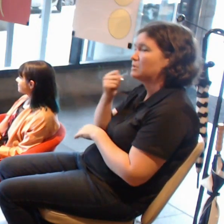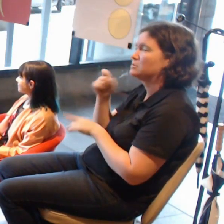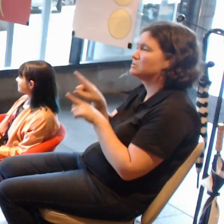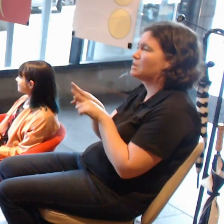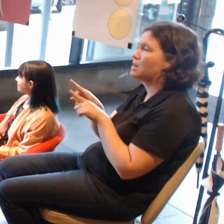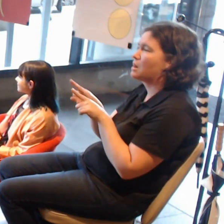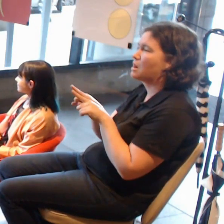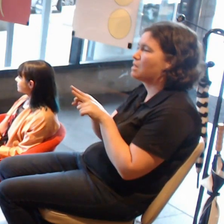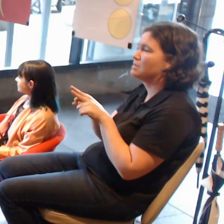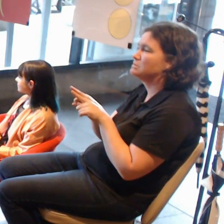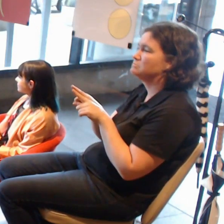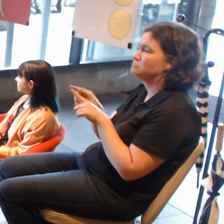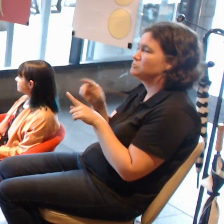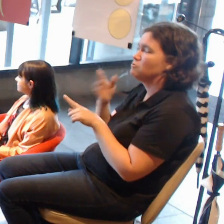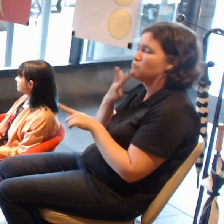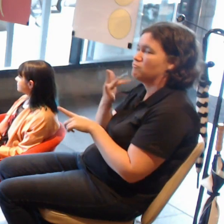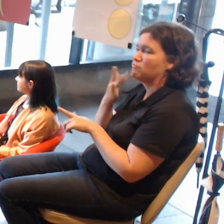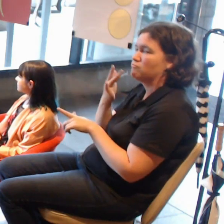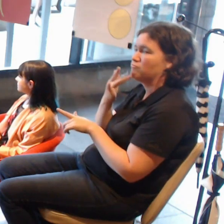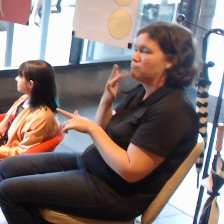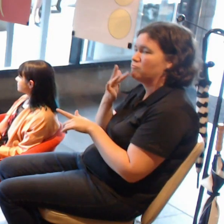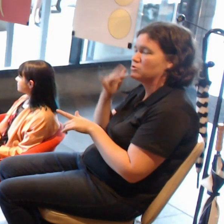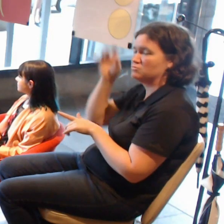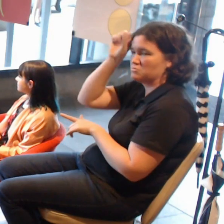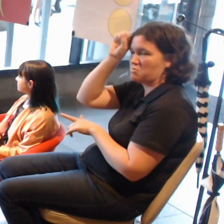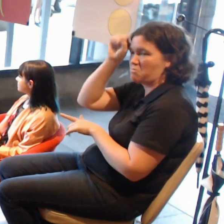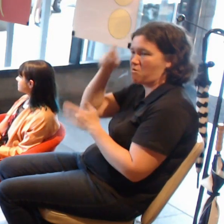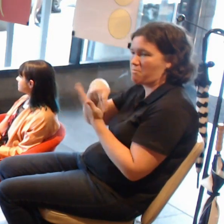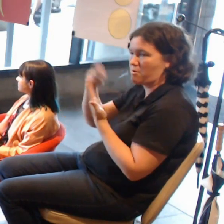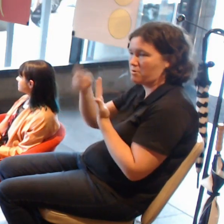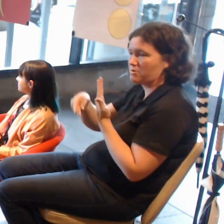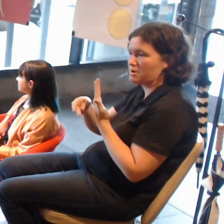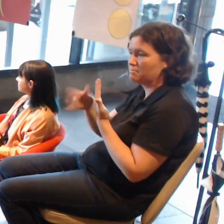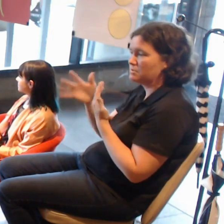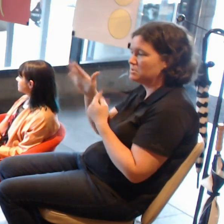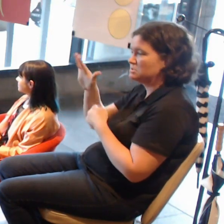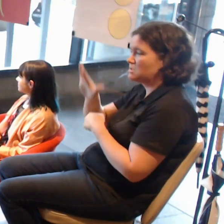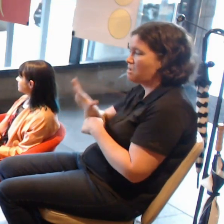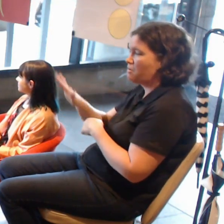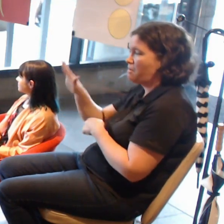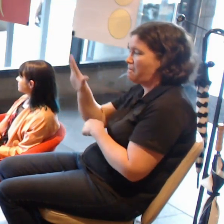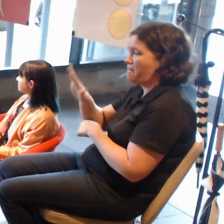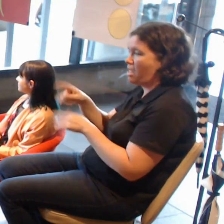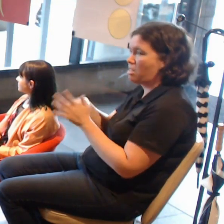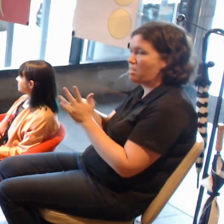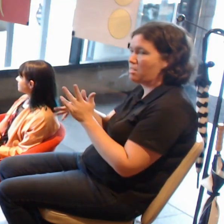which is tombstones, that might have augmented reality poems, flowers, whatever. People could use GPS tracking to put it up there.